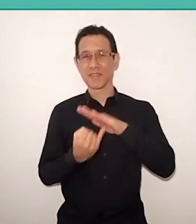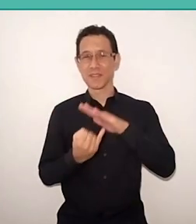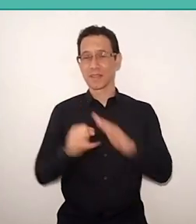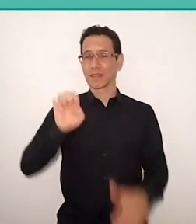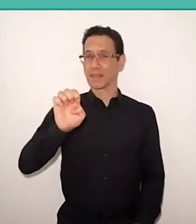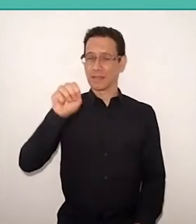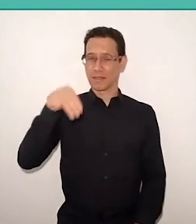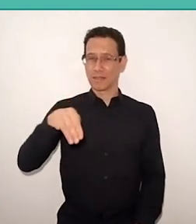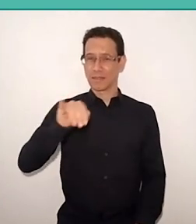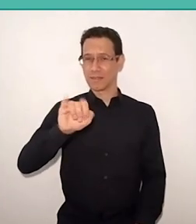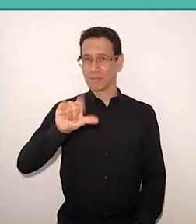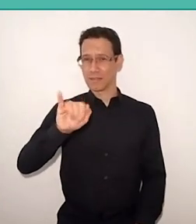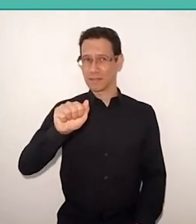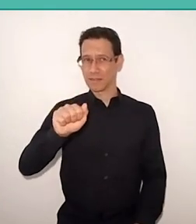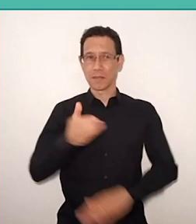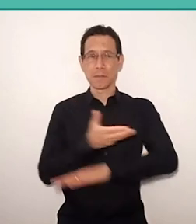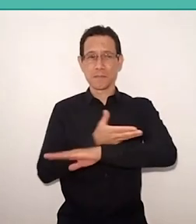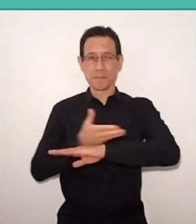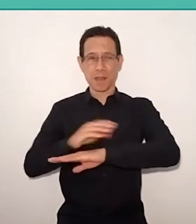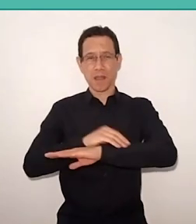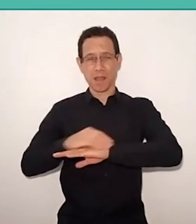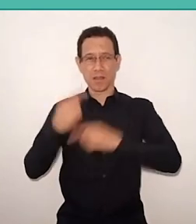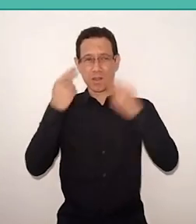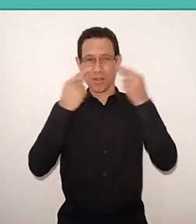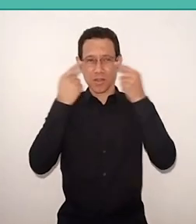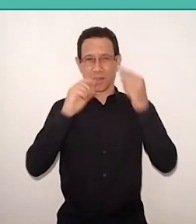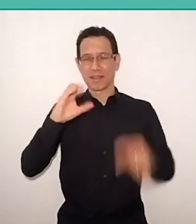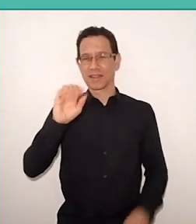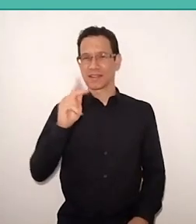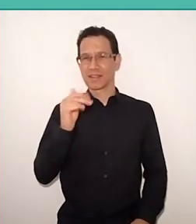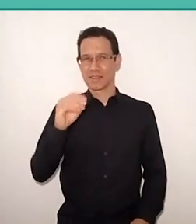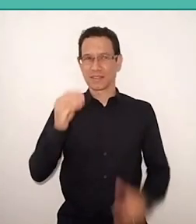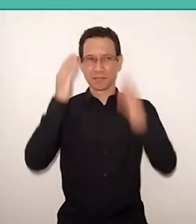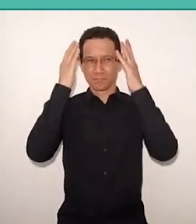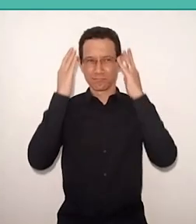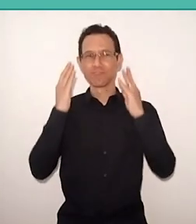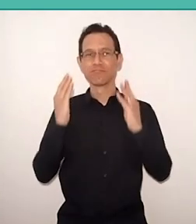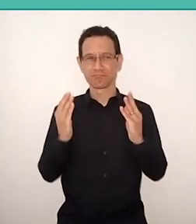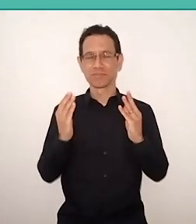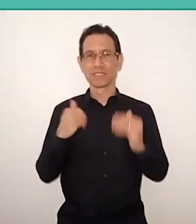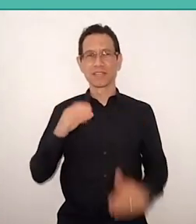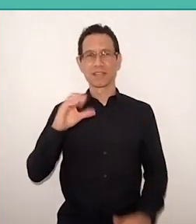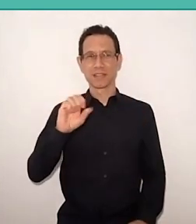I have fair skin, brown eyes and brown hair, I have loose hair, sitting here,